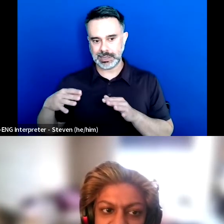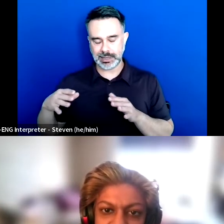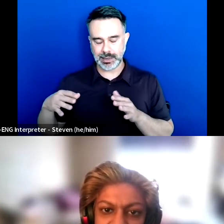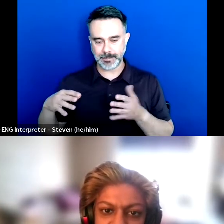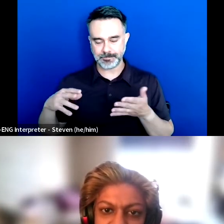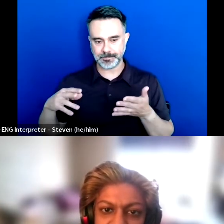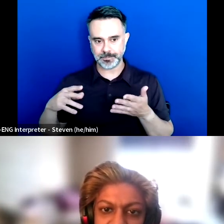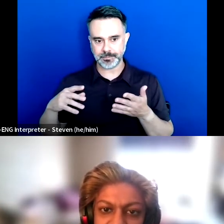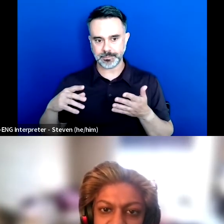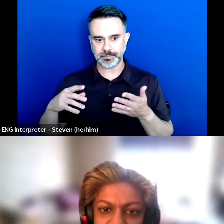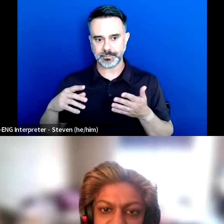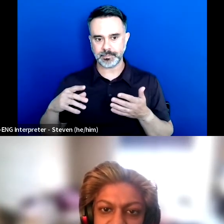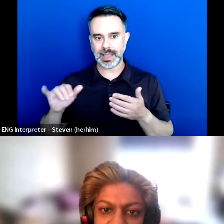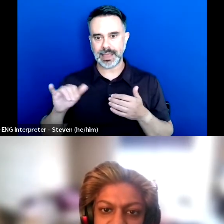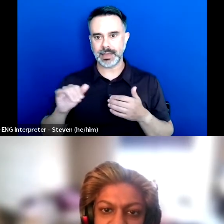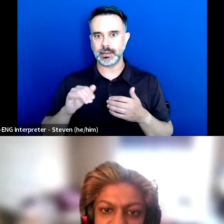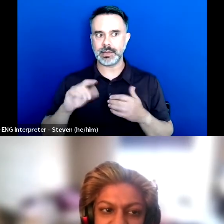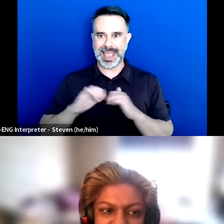basically is how you truly have a day off.